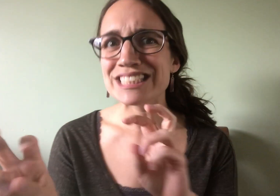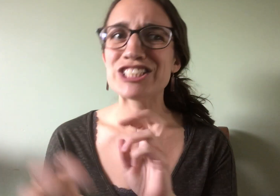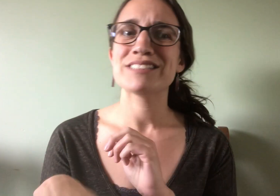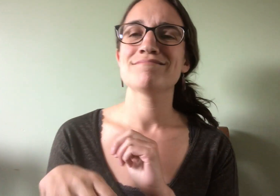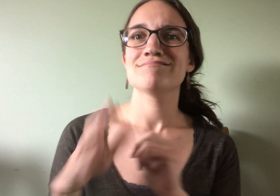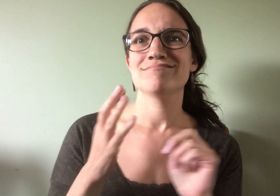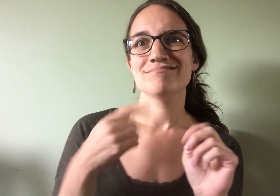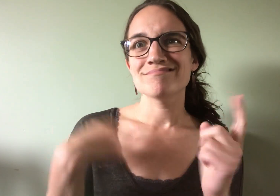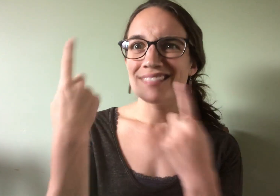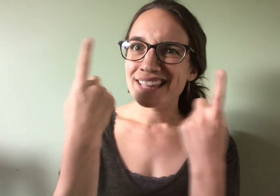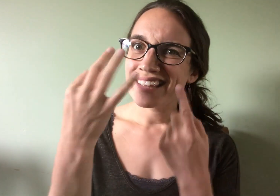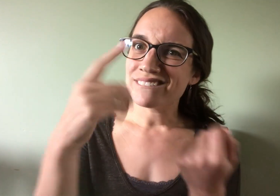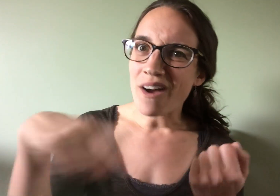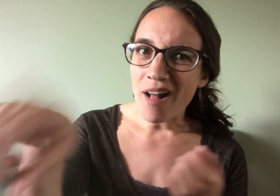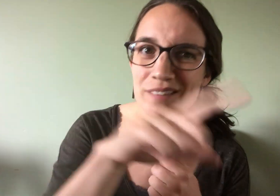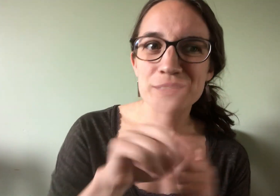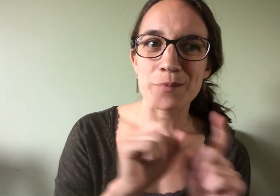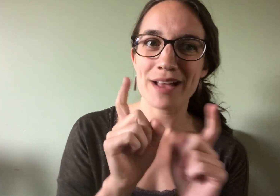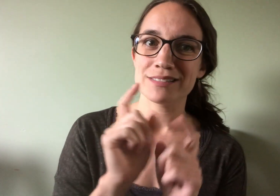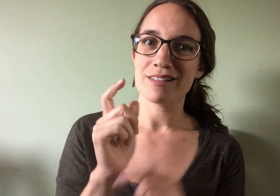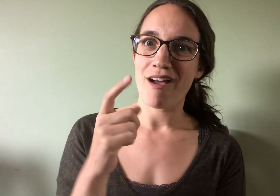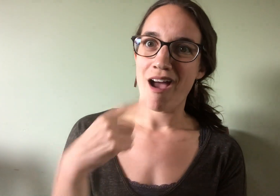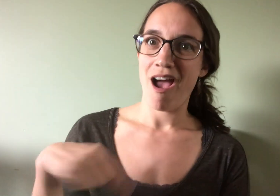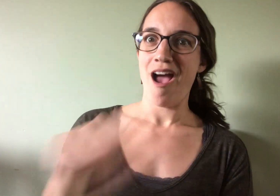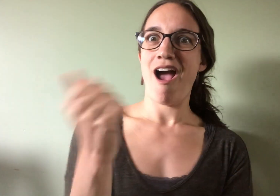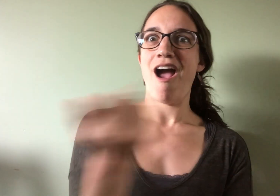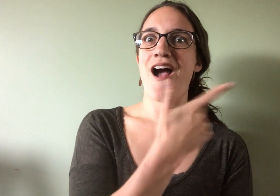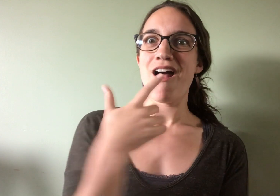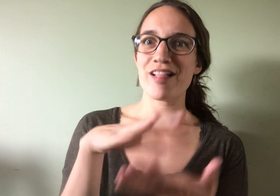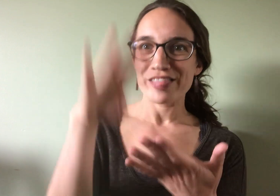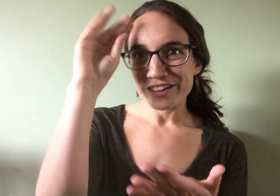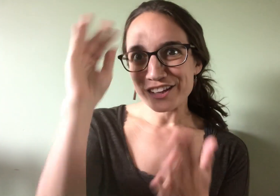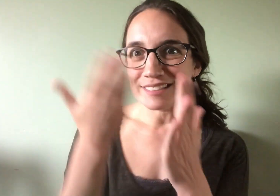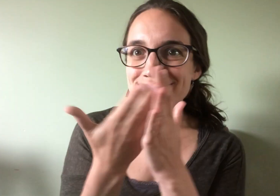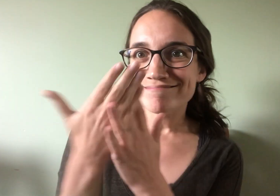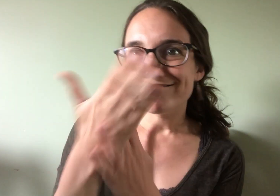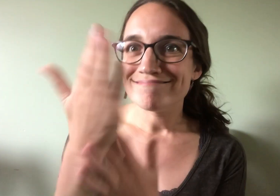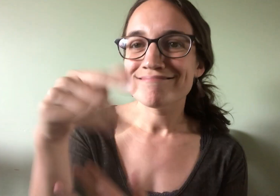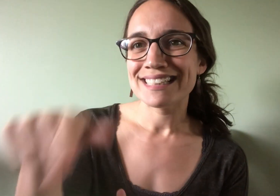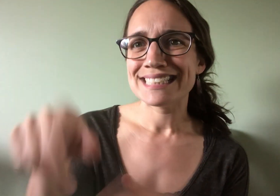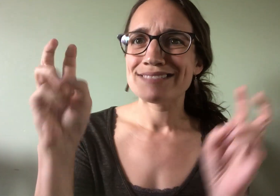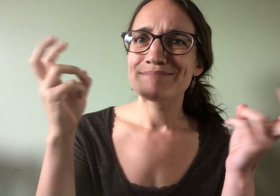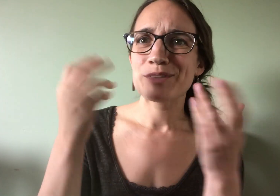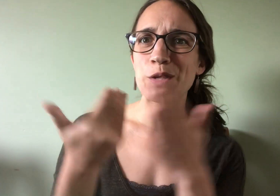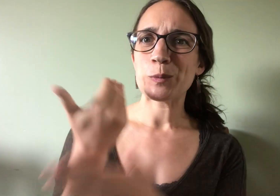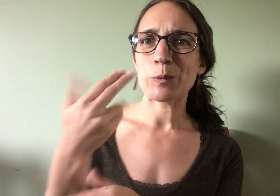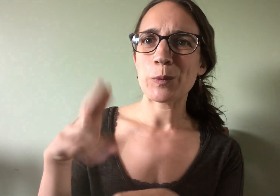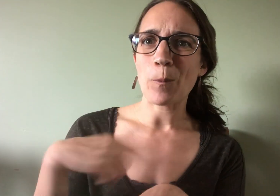and my thoughts have been with all of you as we learn to navigate "the new normal."